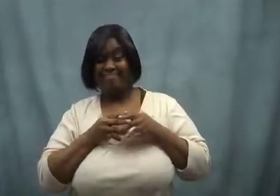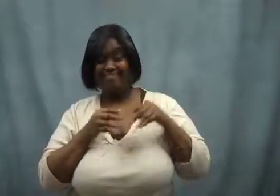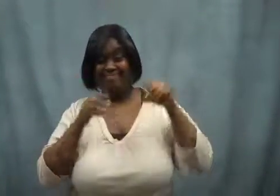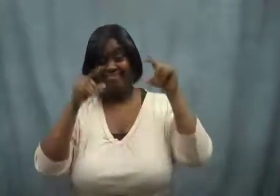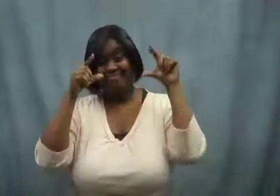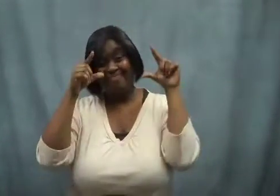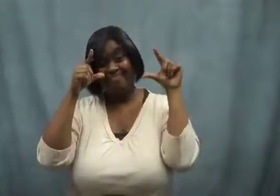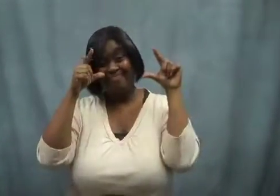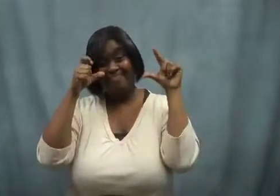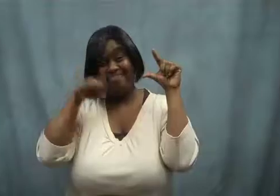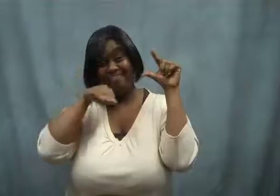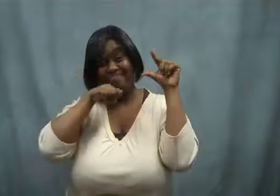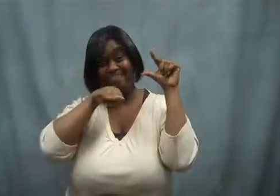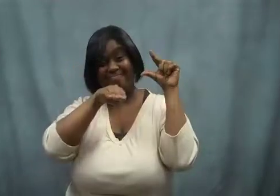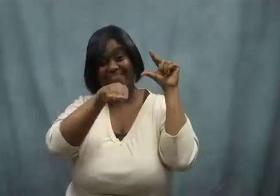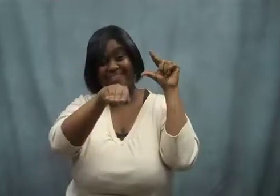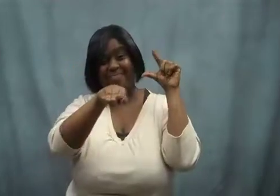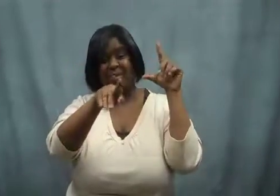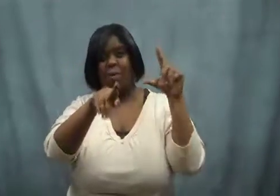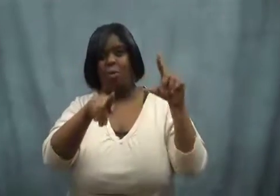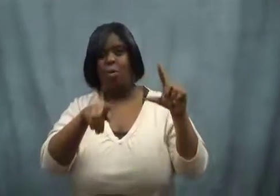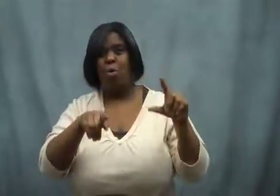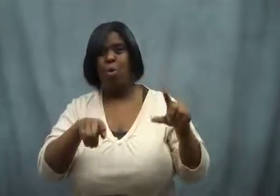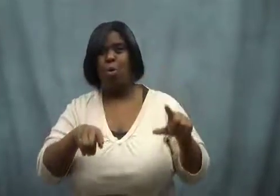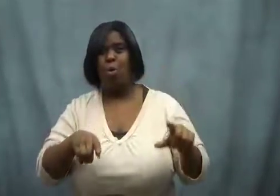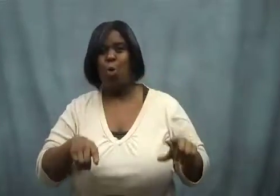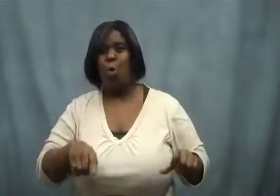She took a polaroid picture of me. I was so outdone.